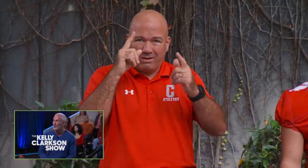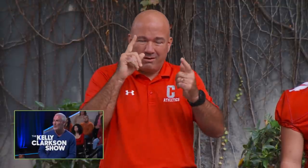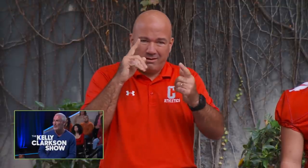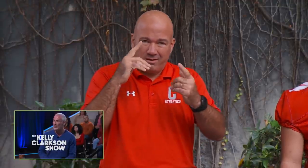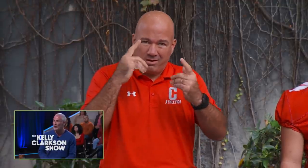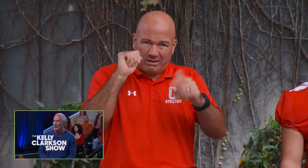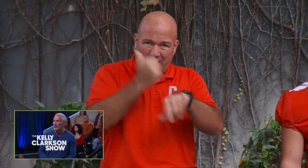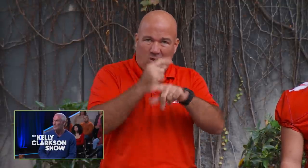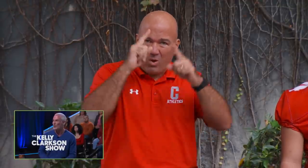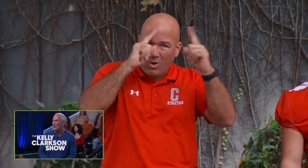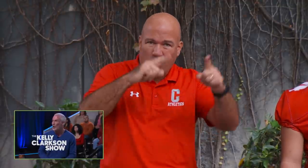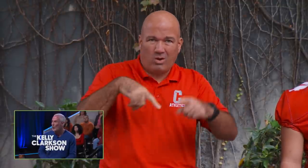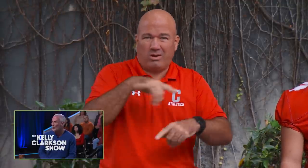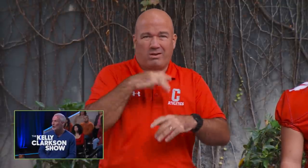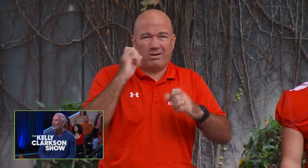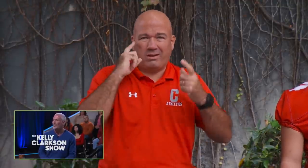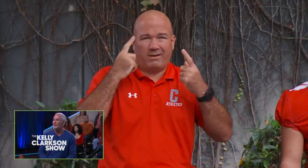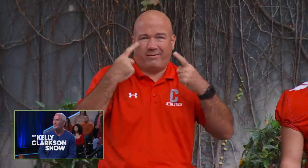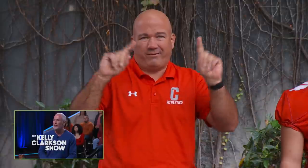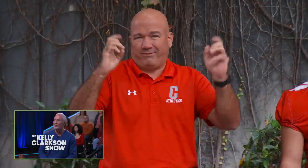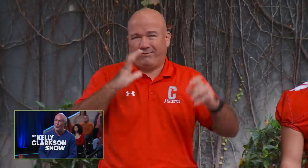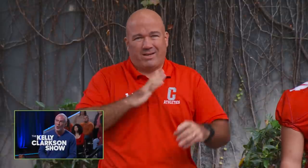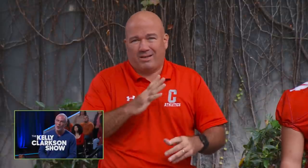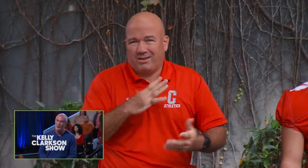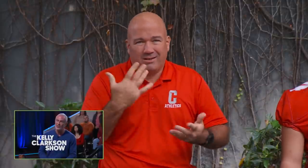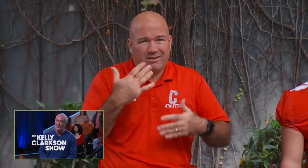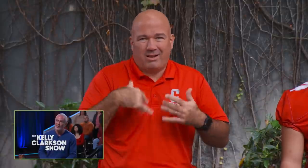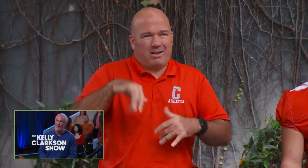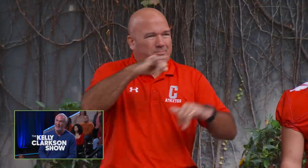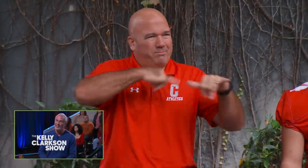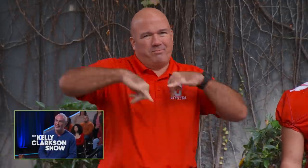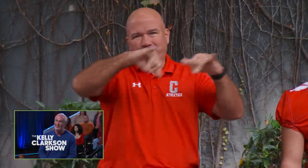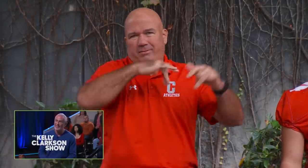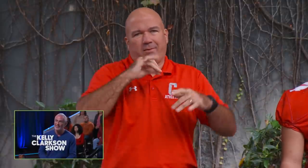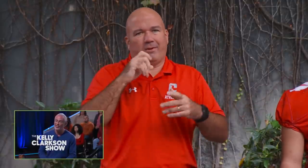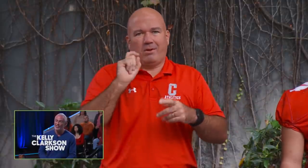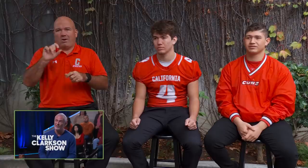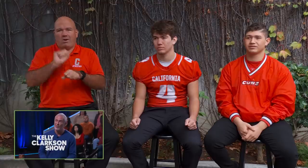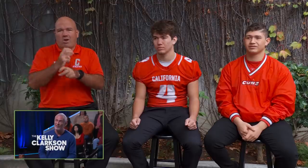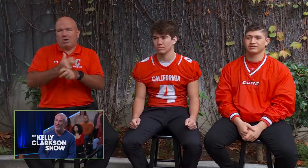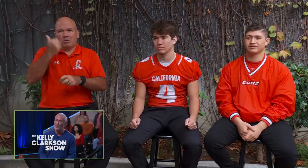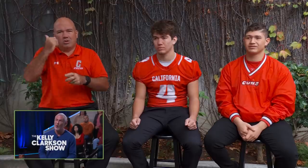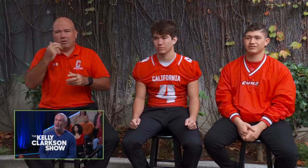that we are encouraging them to work harder to set goals, and that they can achieve whatever they want,